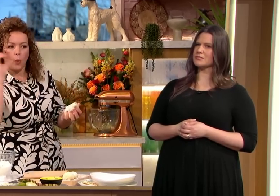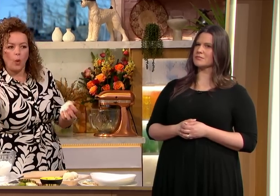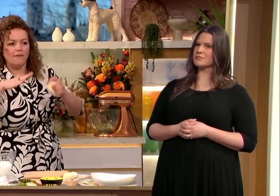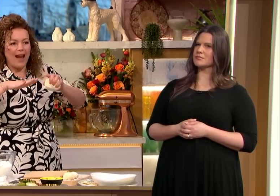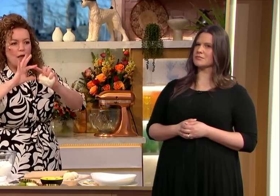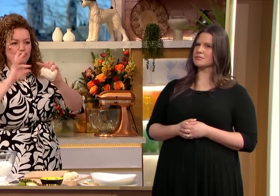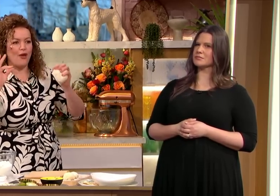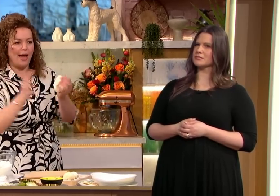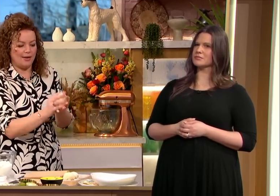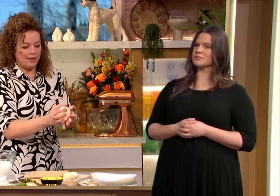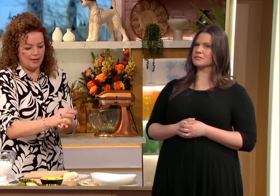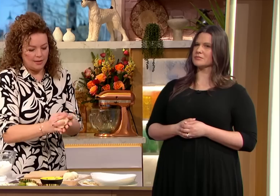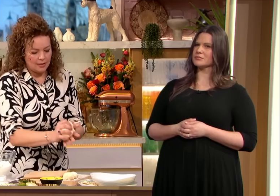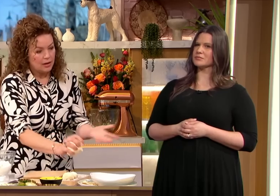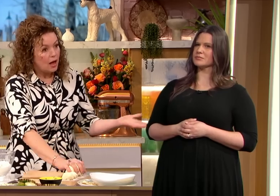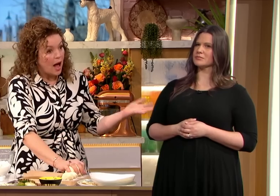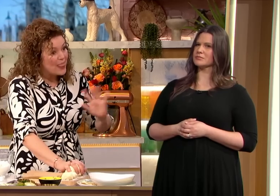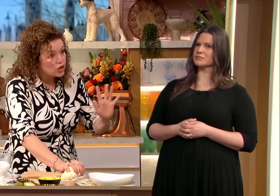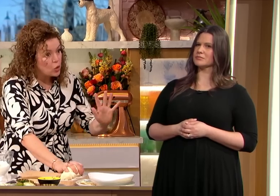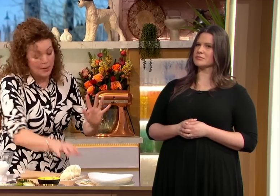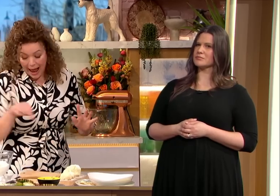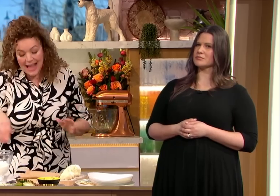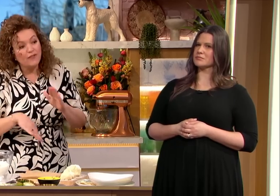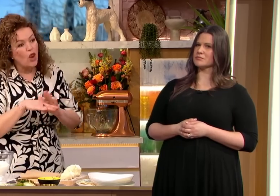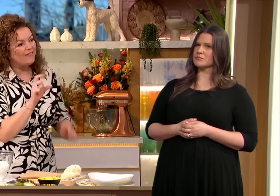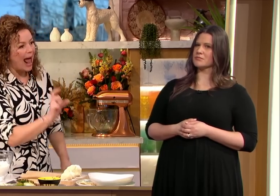and then with this amount of dough you could cut that into eight sections and you'd make